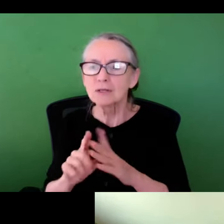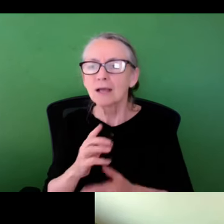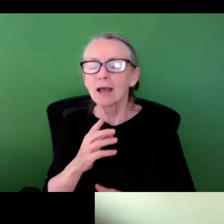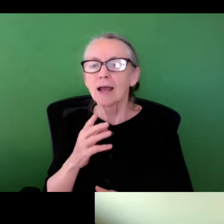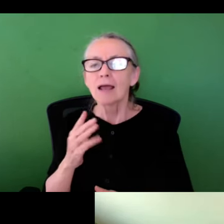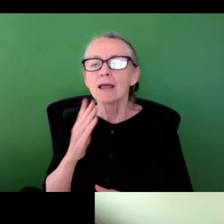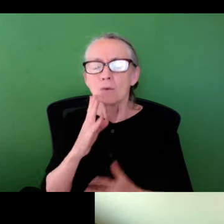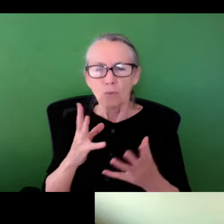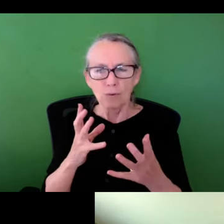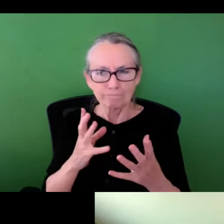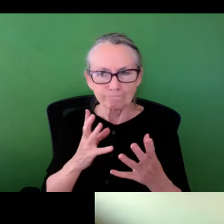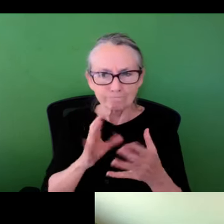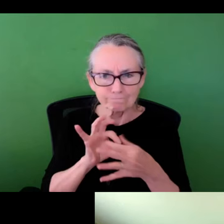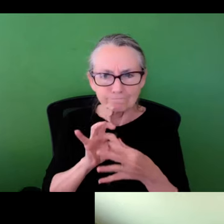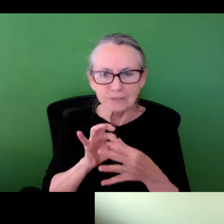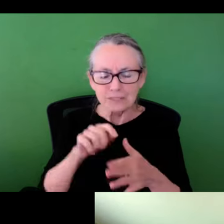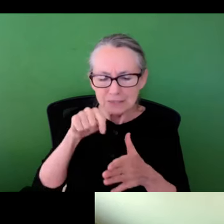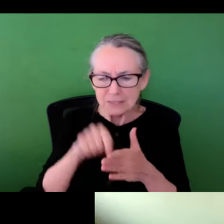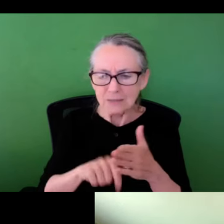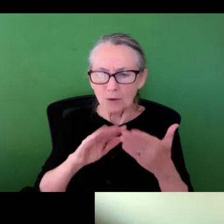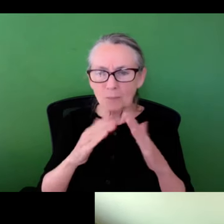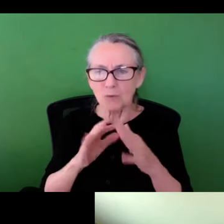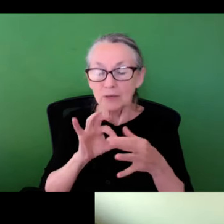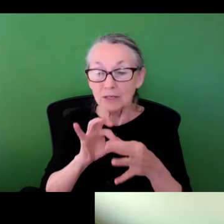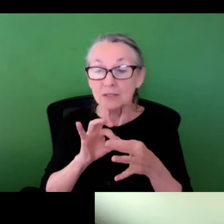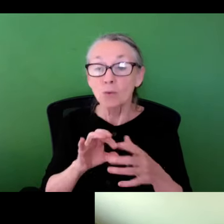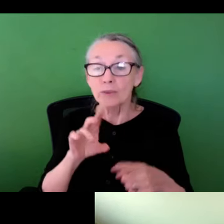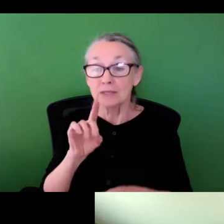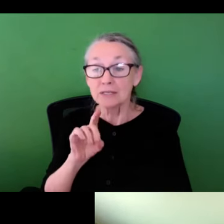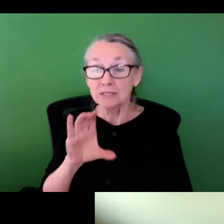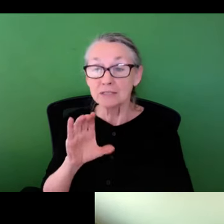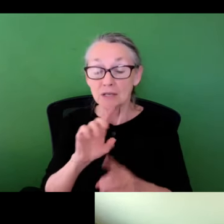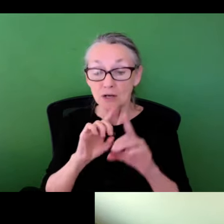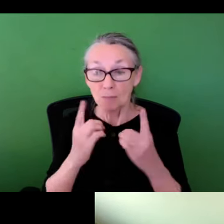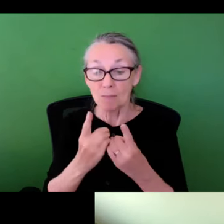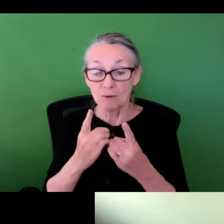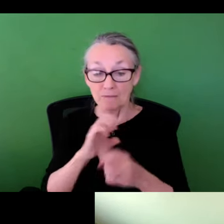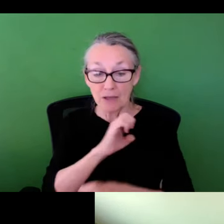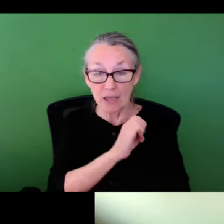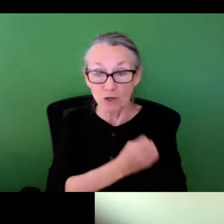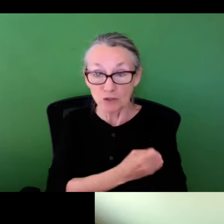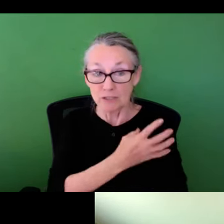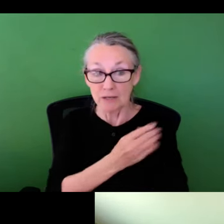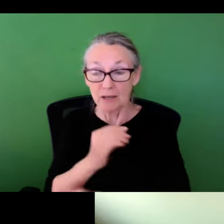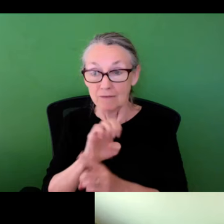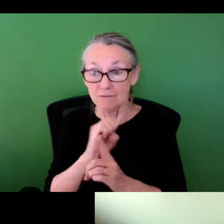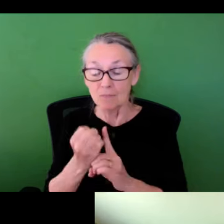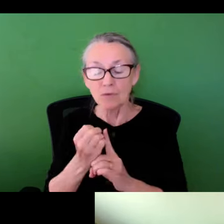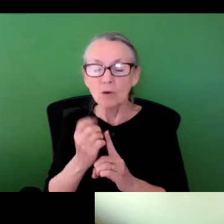of the inventory distribution and we plan to do some deeper community engagement work in partnership with DC Department